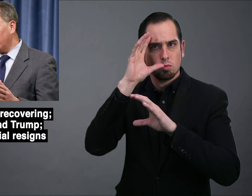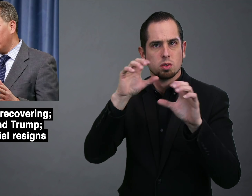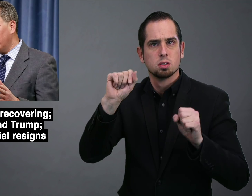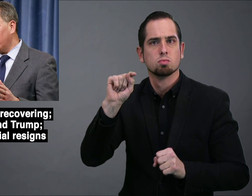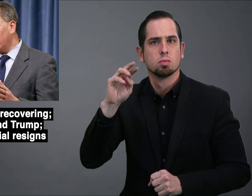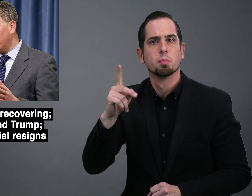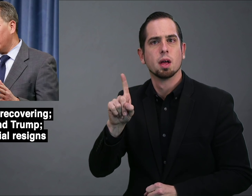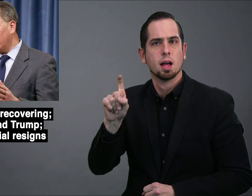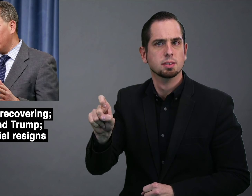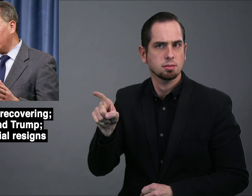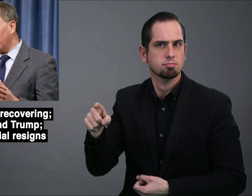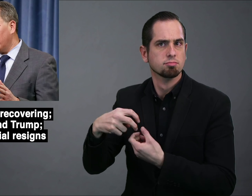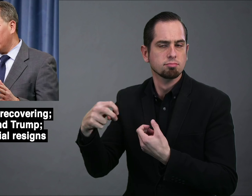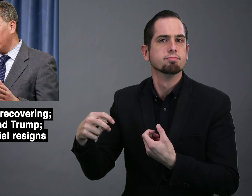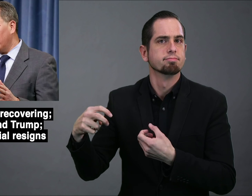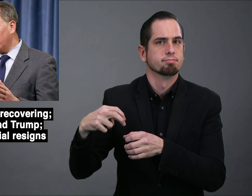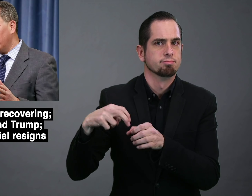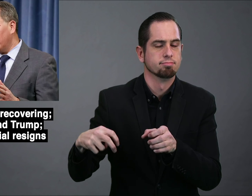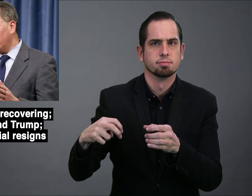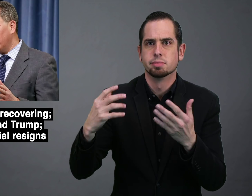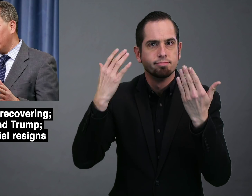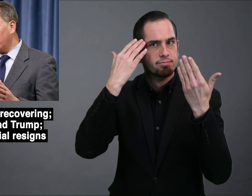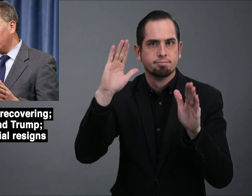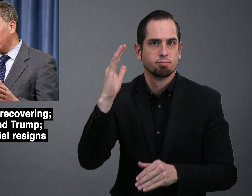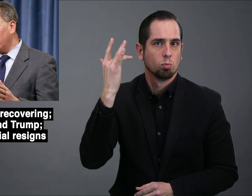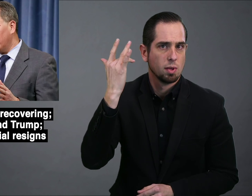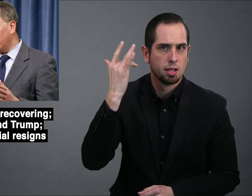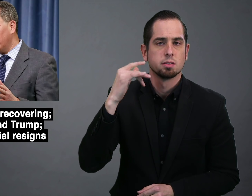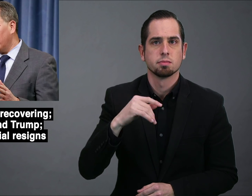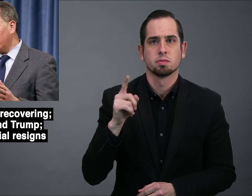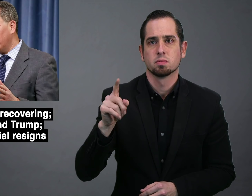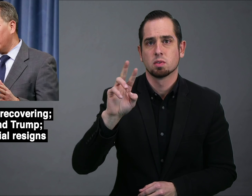after President Trump made the request. It is not known why.